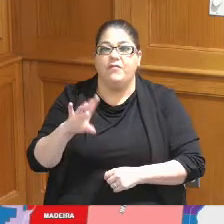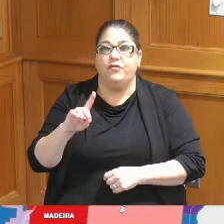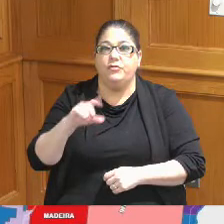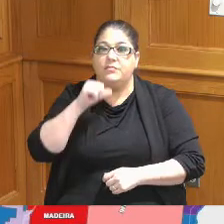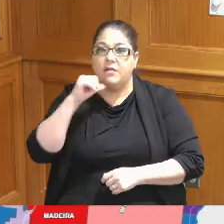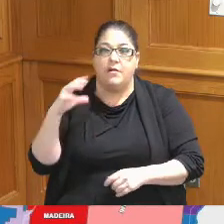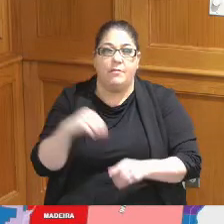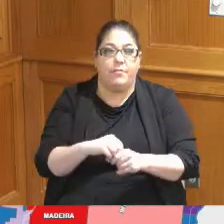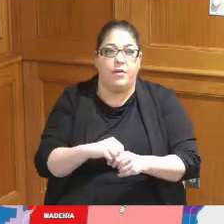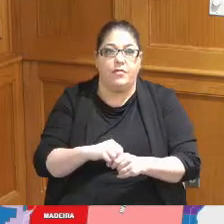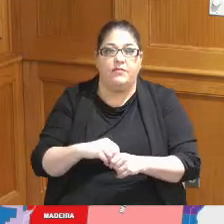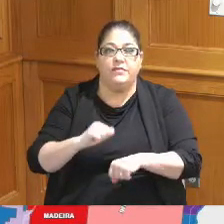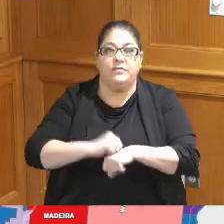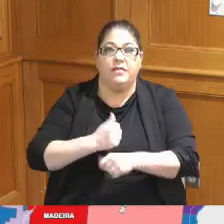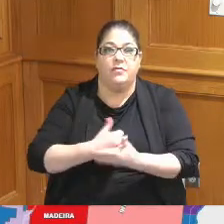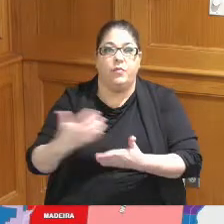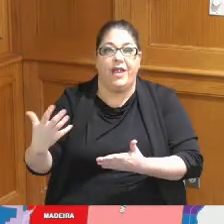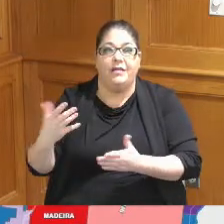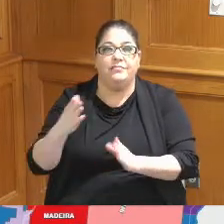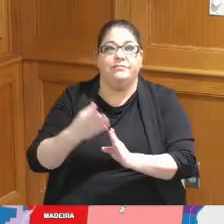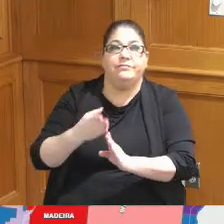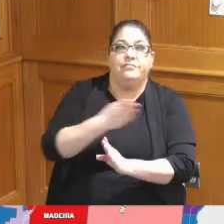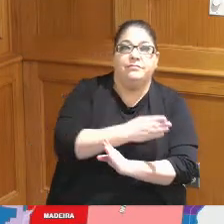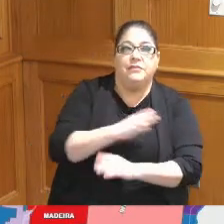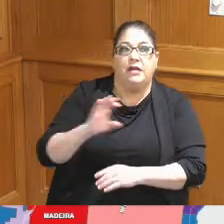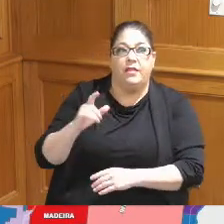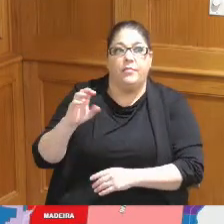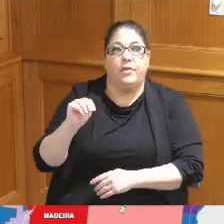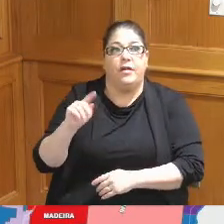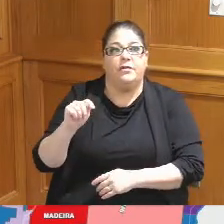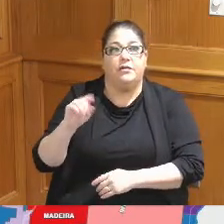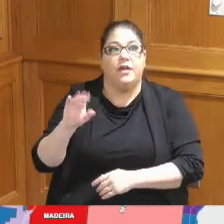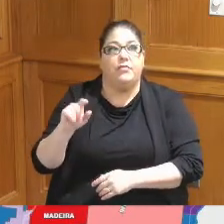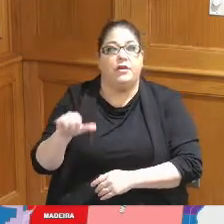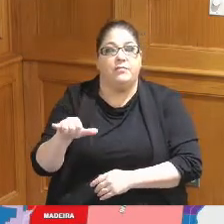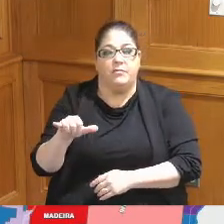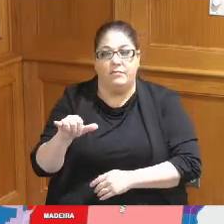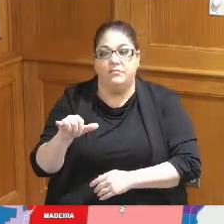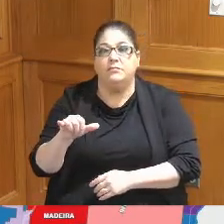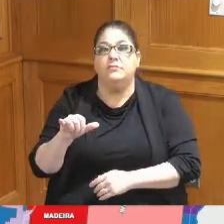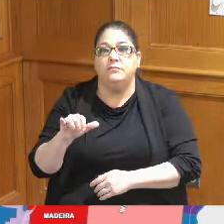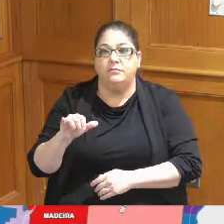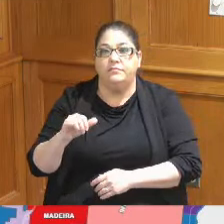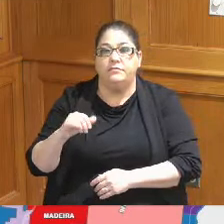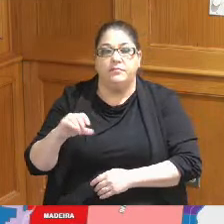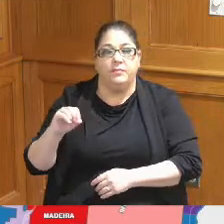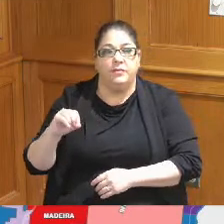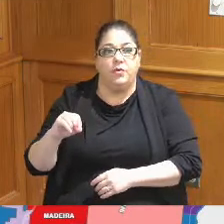part of our solar waste District it's in Clermont counties but we have to get according to Ohio rise